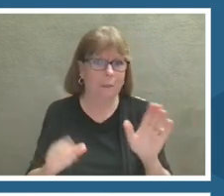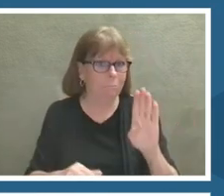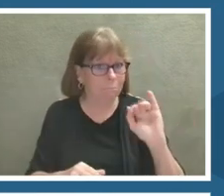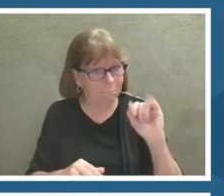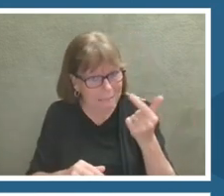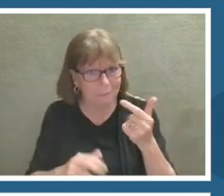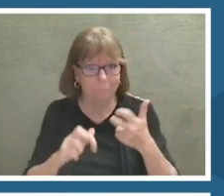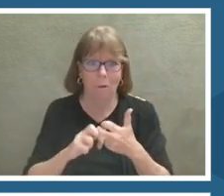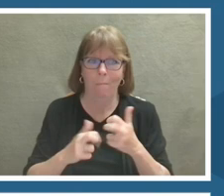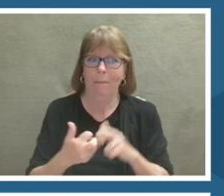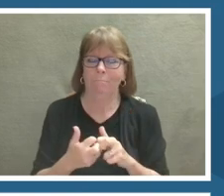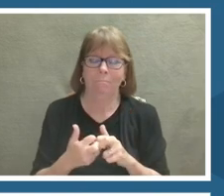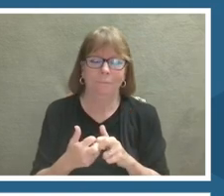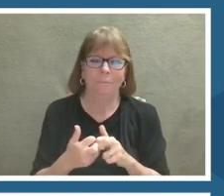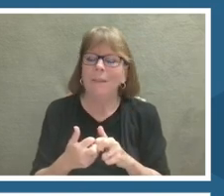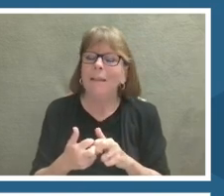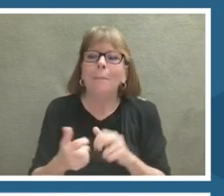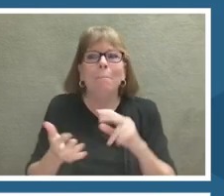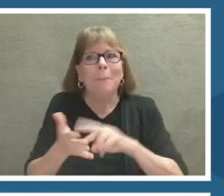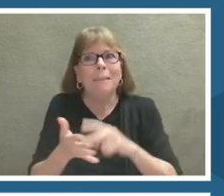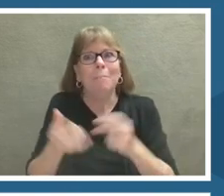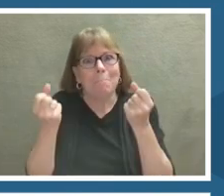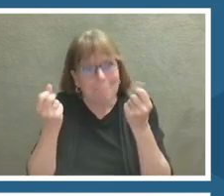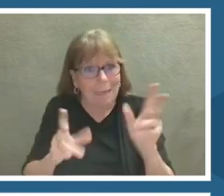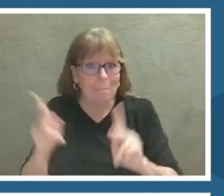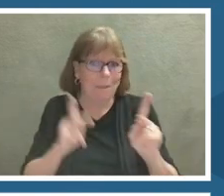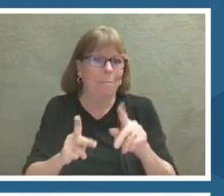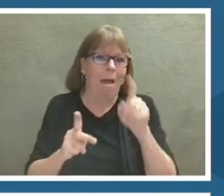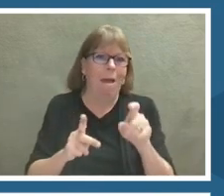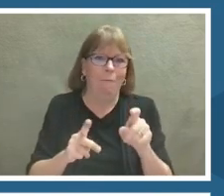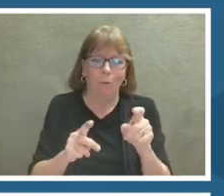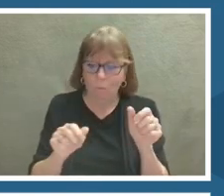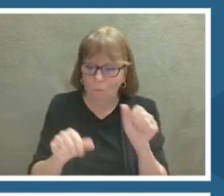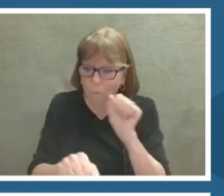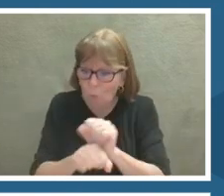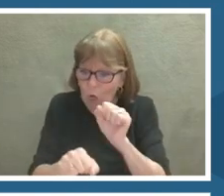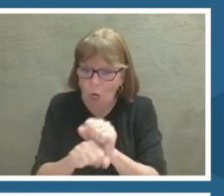working on a lot of different solutions to try to solve it.